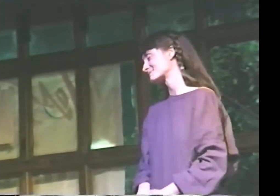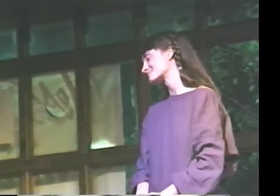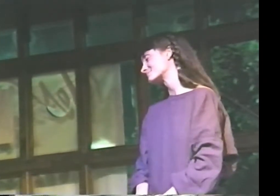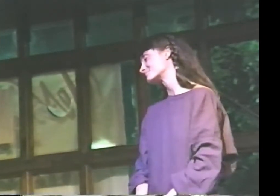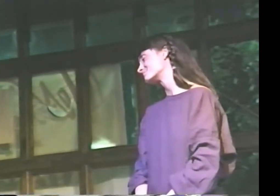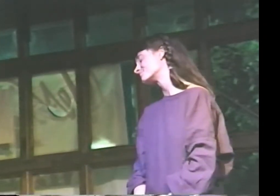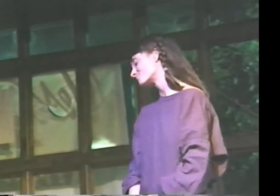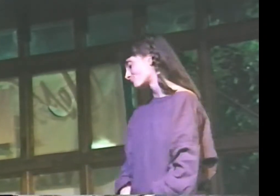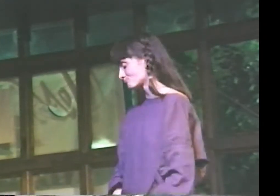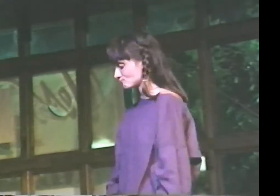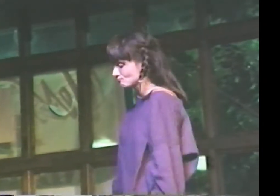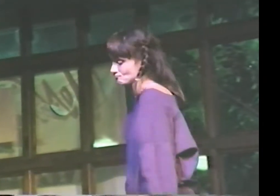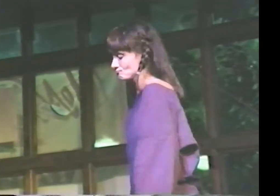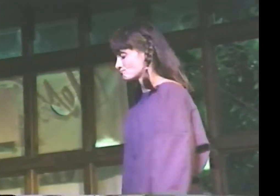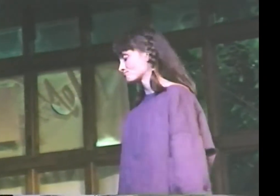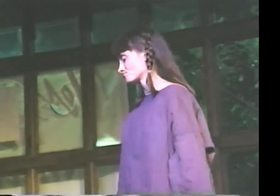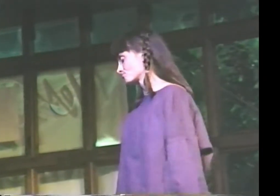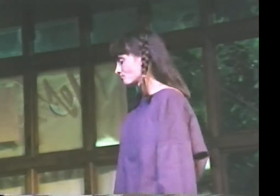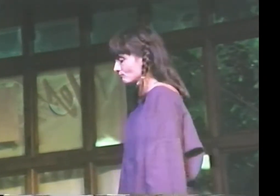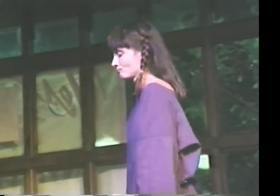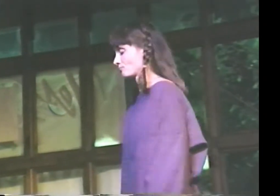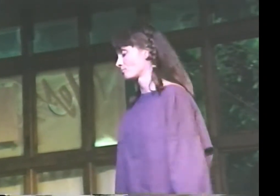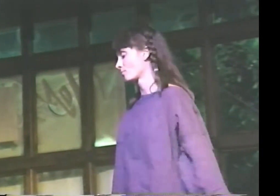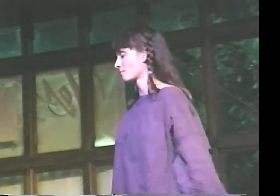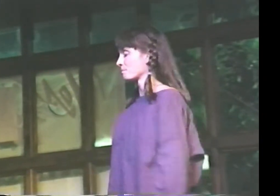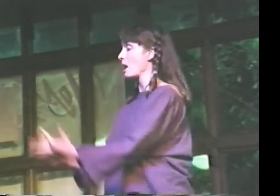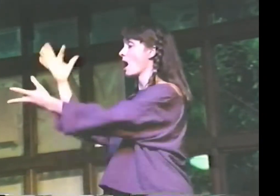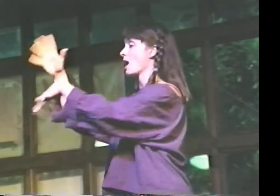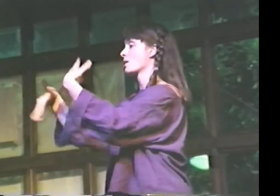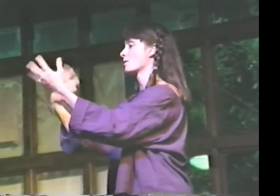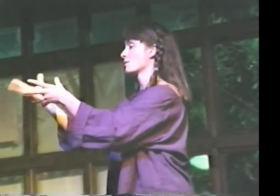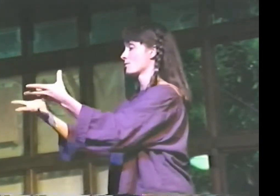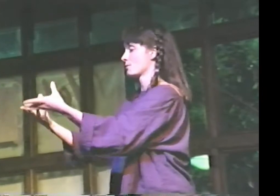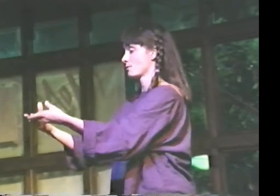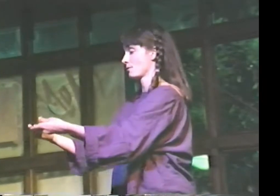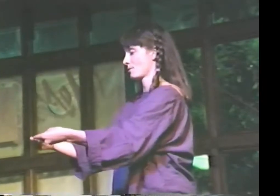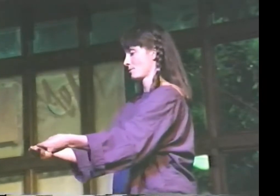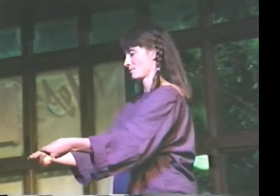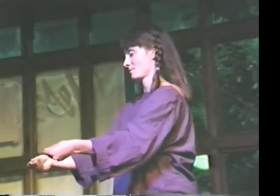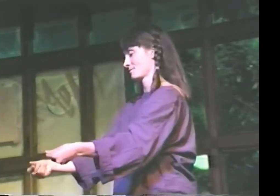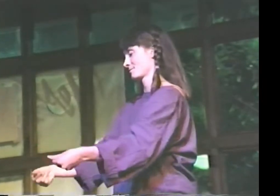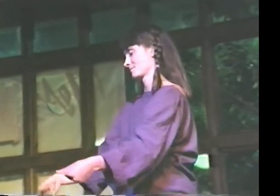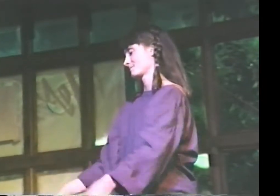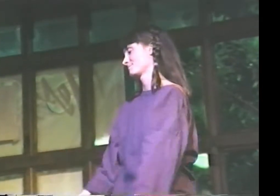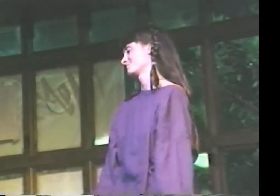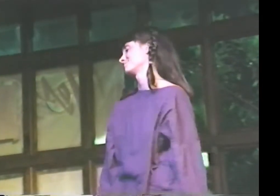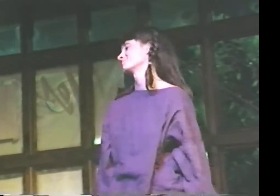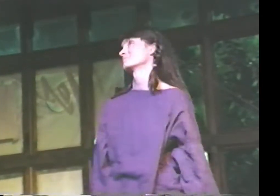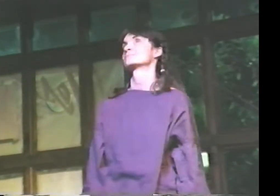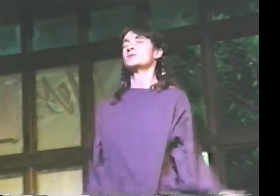CAMPFIRE DIES DOWN. I KICK THE LAST OF THE GLOWING EMBERS TO ASHES,